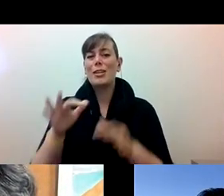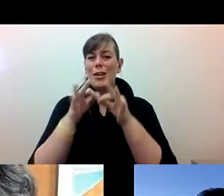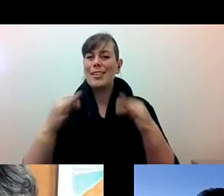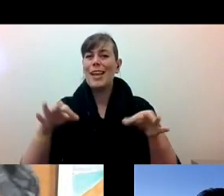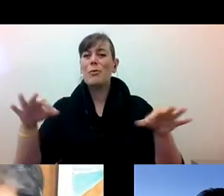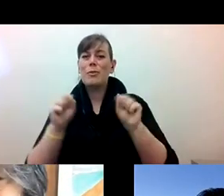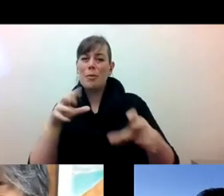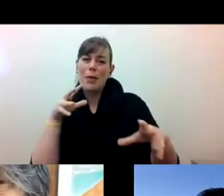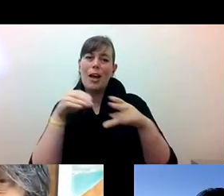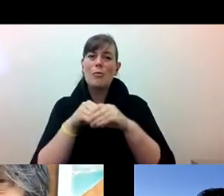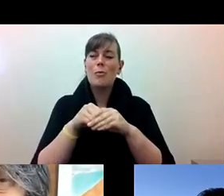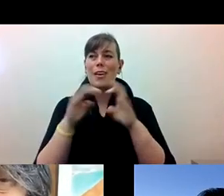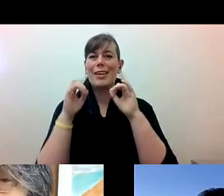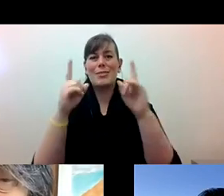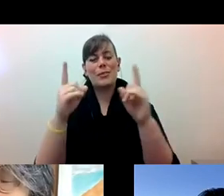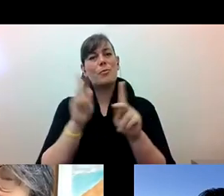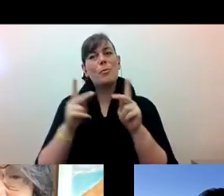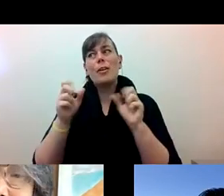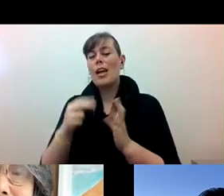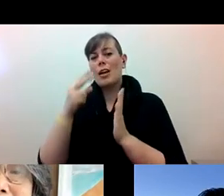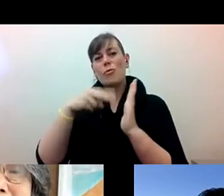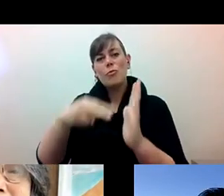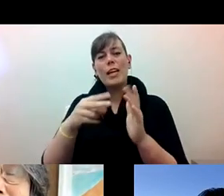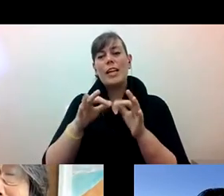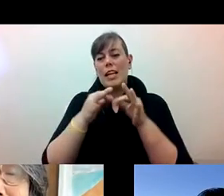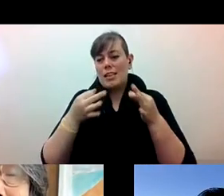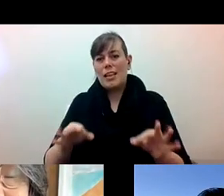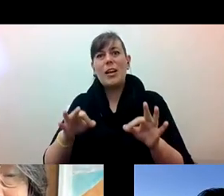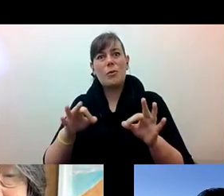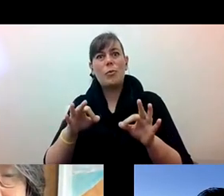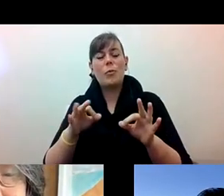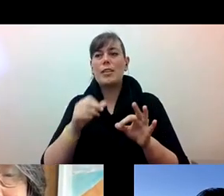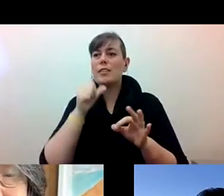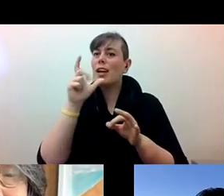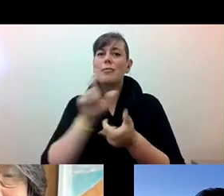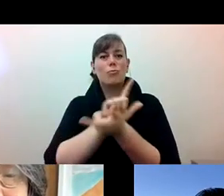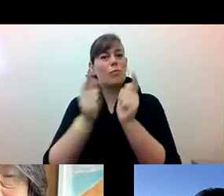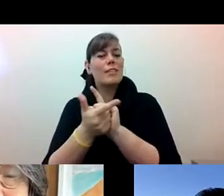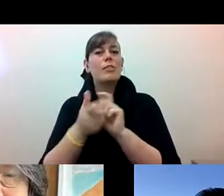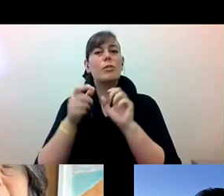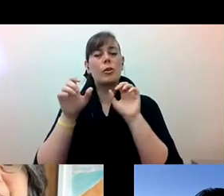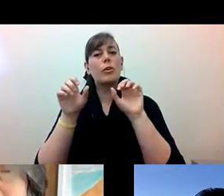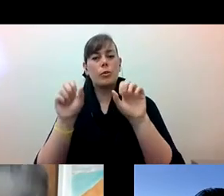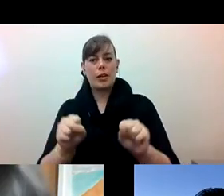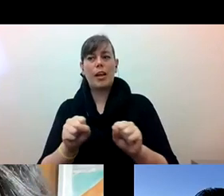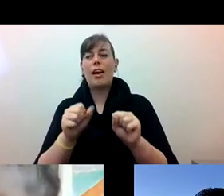Katherine Lee: history, they could read literature in their original language, and they would have the language to actually be able to go back to their communities and